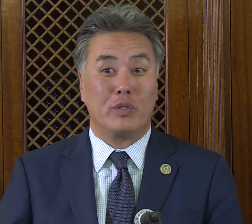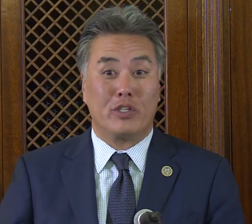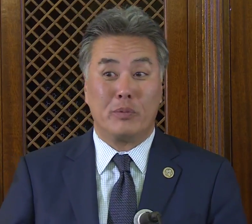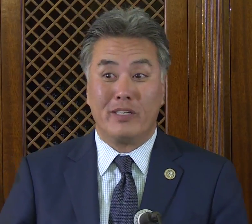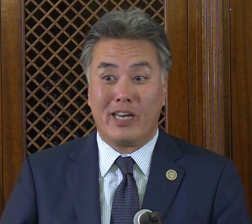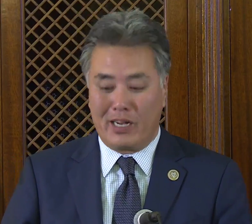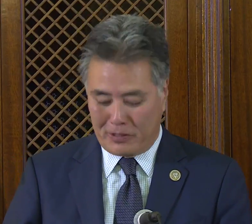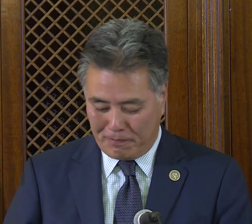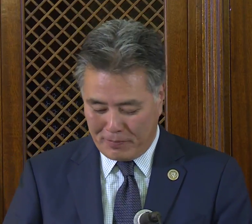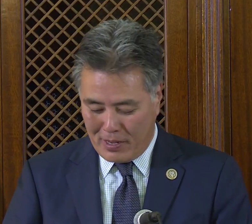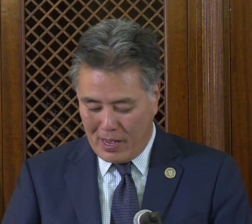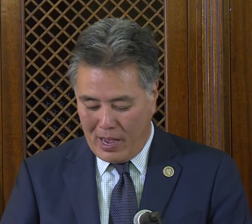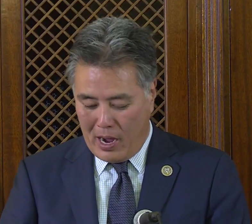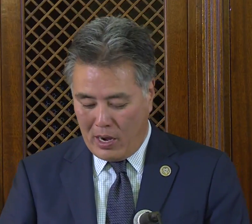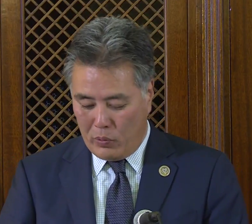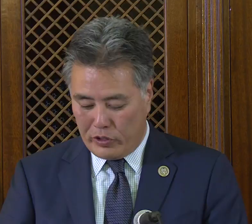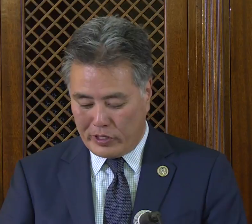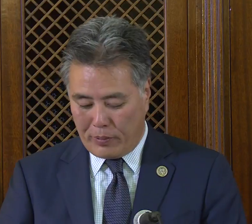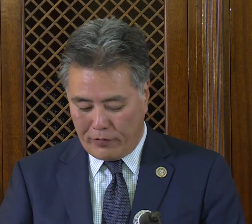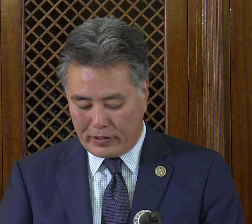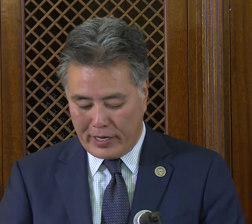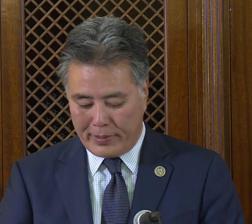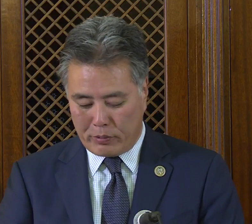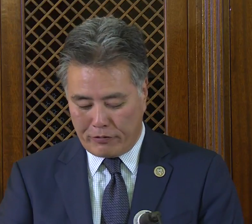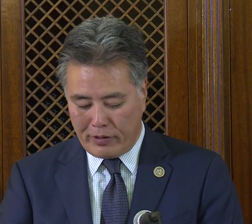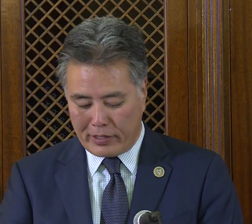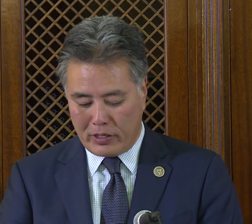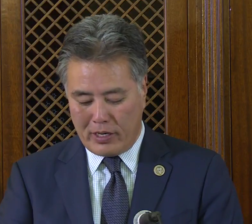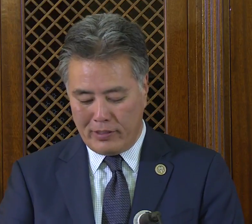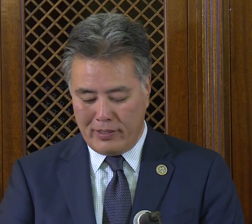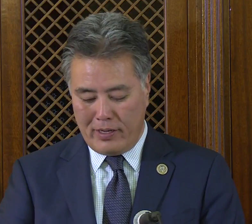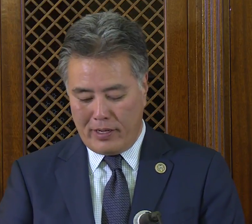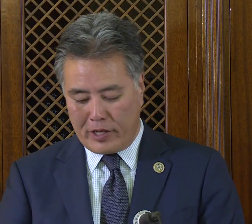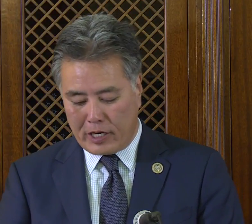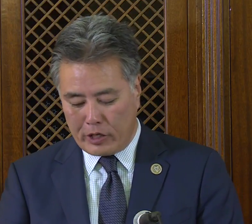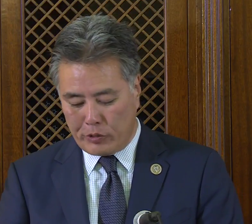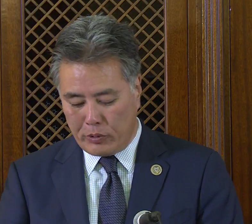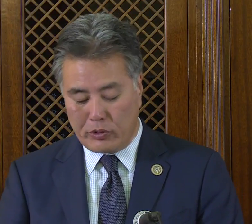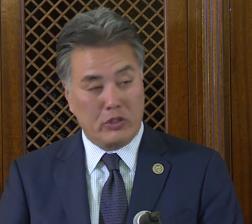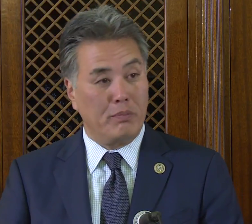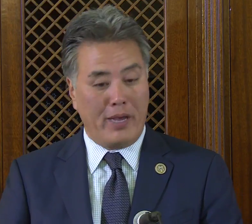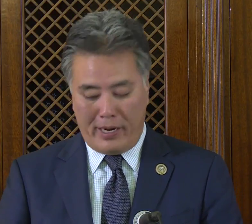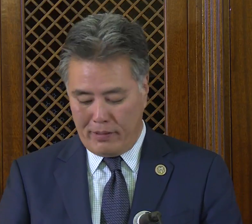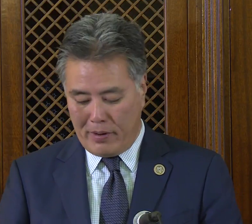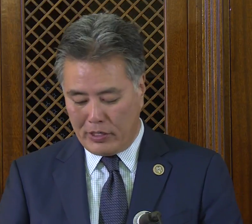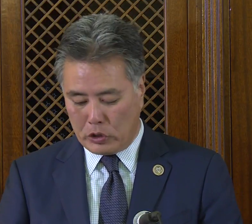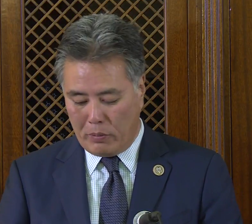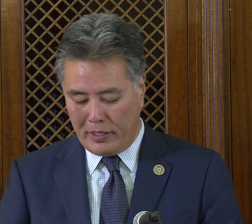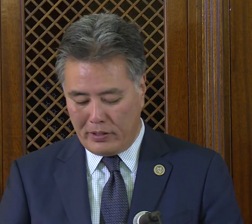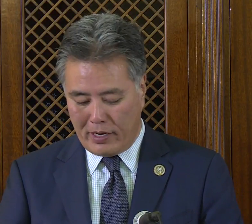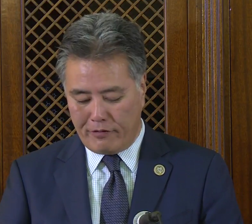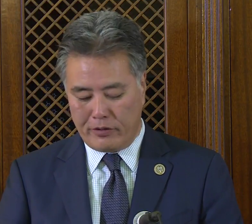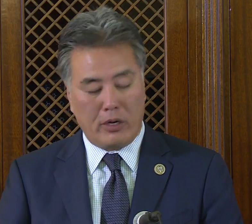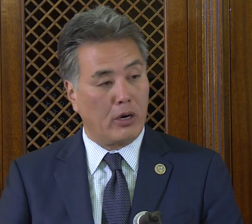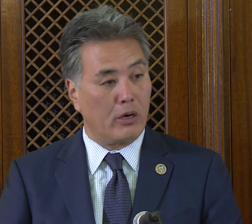with Disability Act, which is a perfect time to reflect on the contributions made by so many deaf and hard